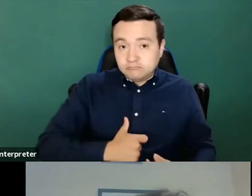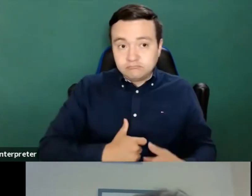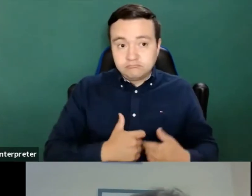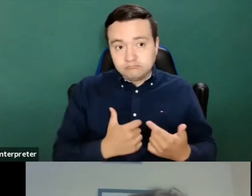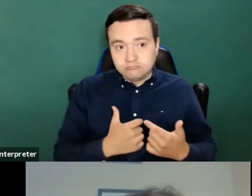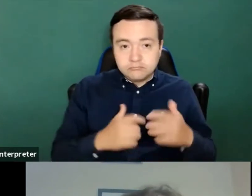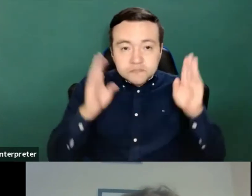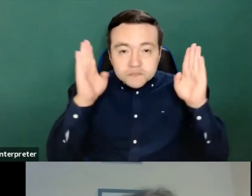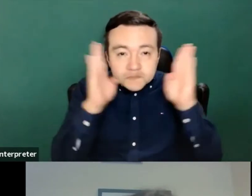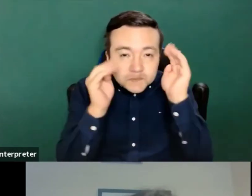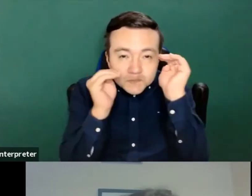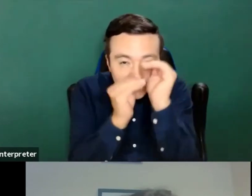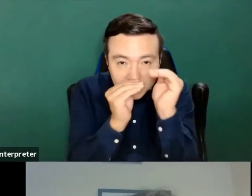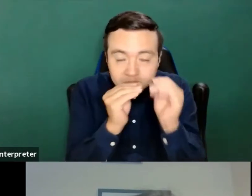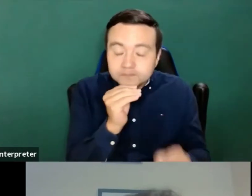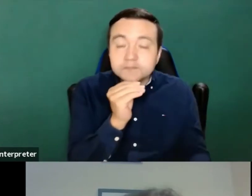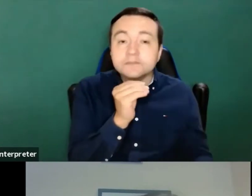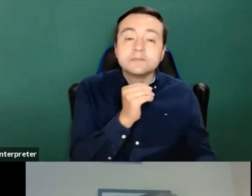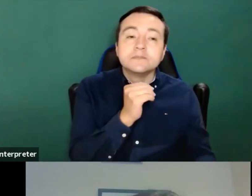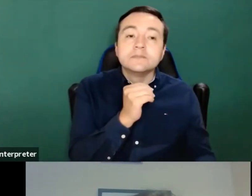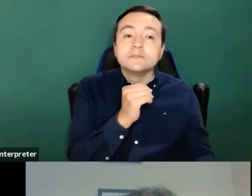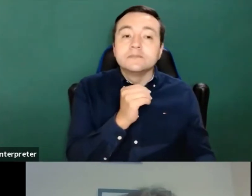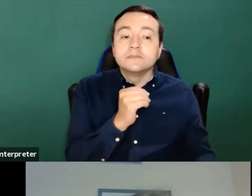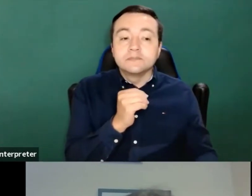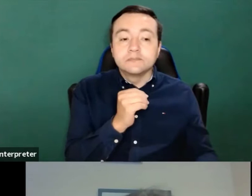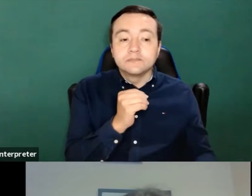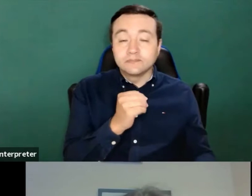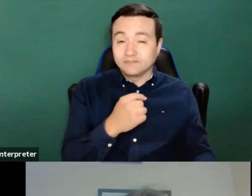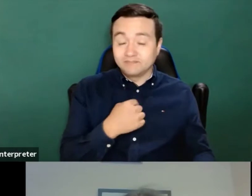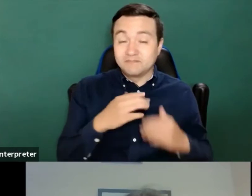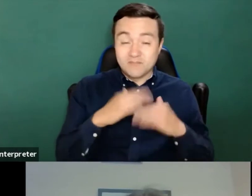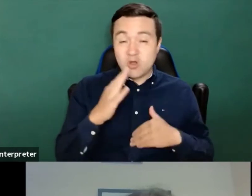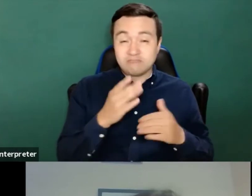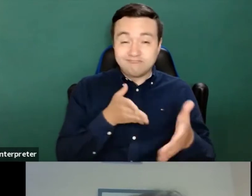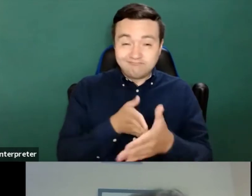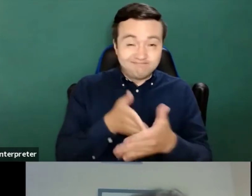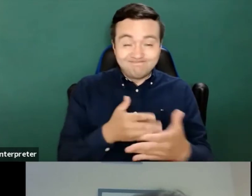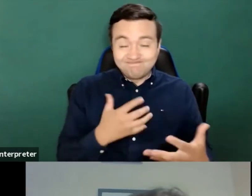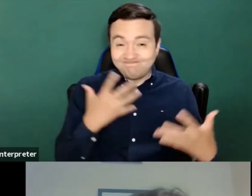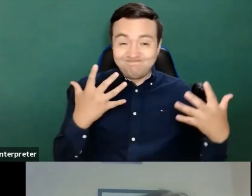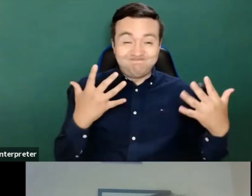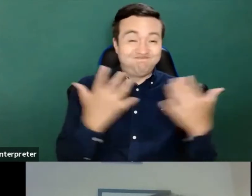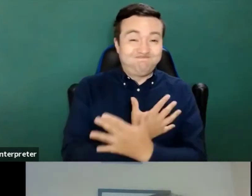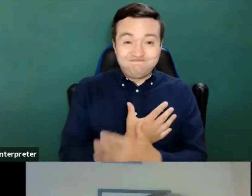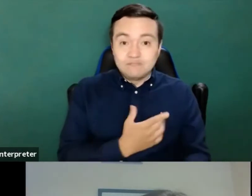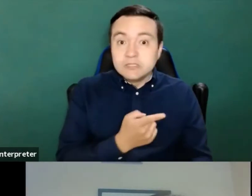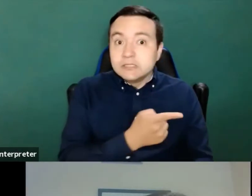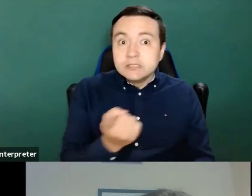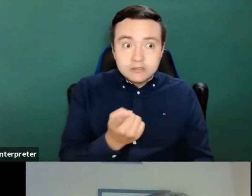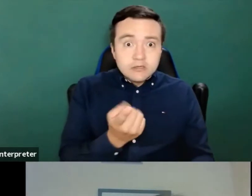And what shows me that what shocks me the most is that all these things are relevant, not temperamental.